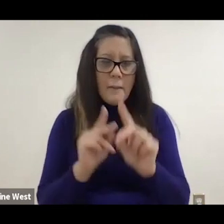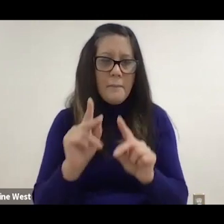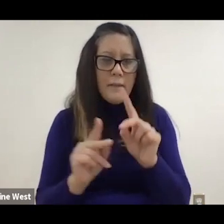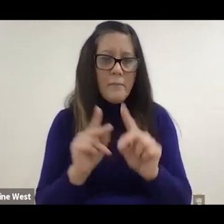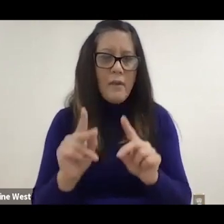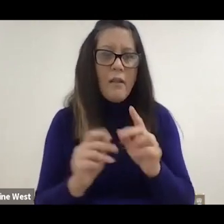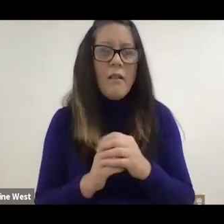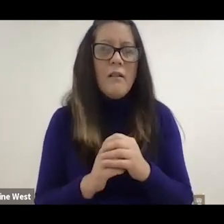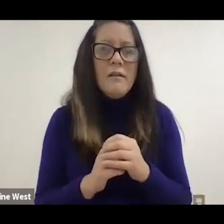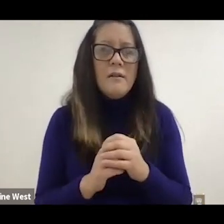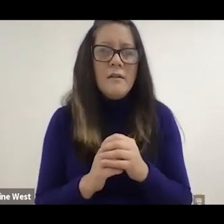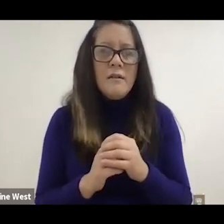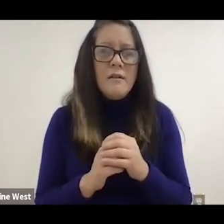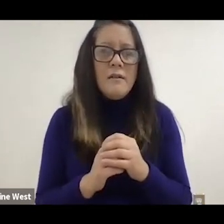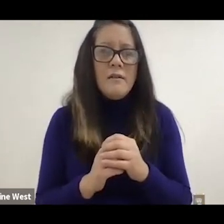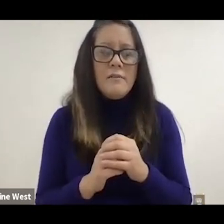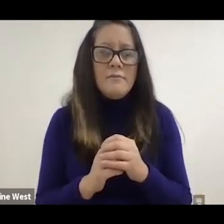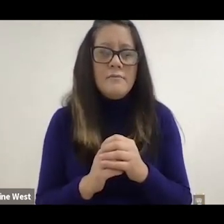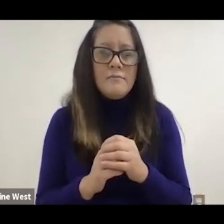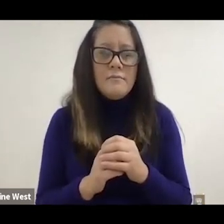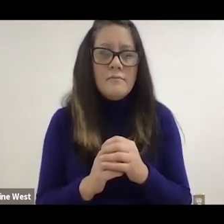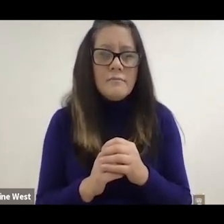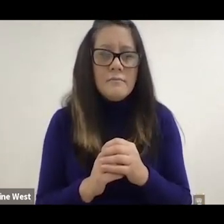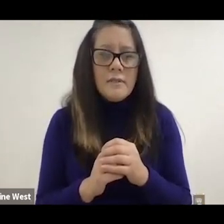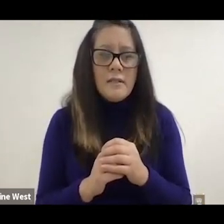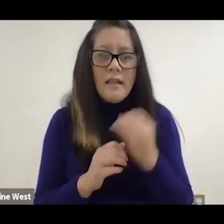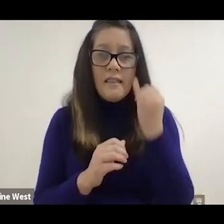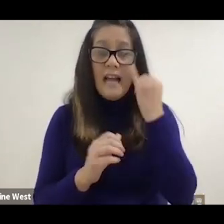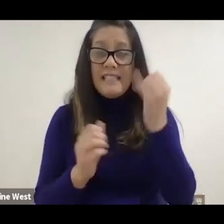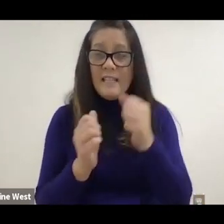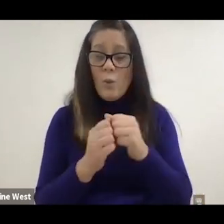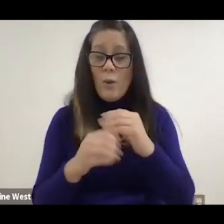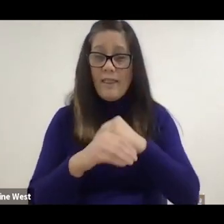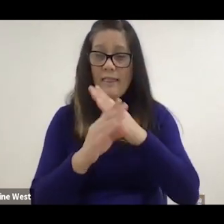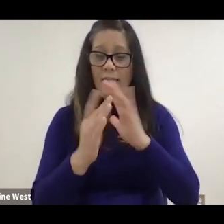but not necessarily as instructed. The idea with the virtual seating coach